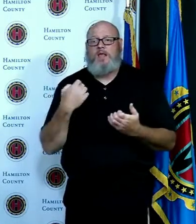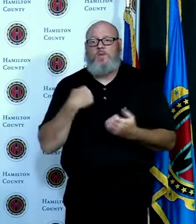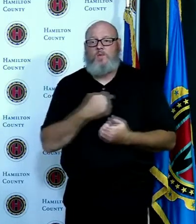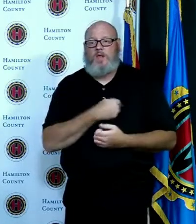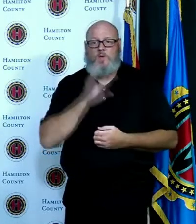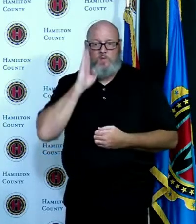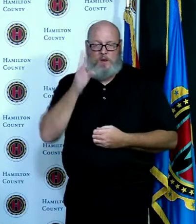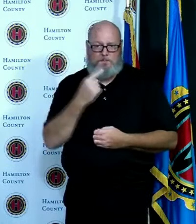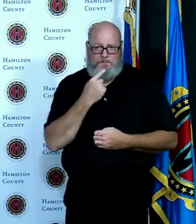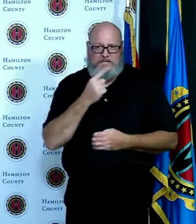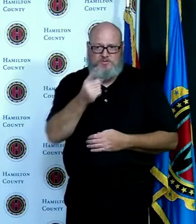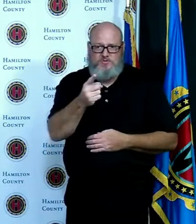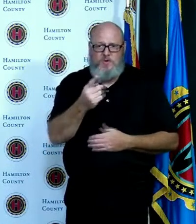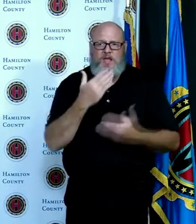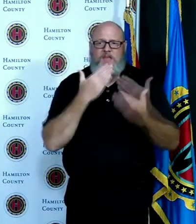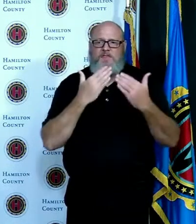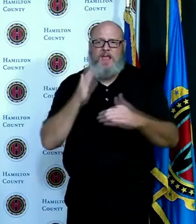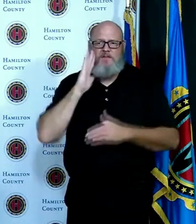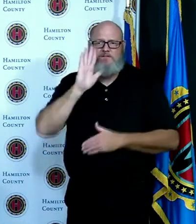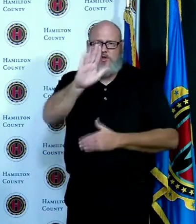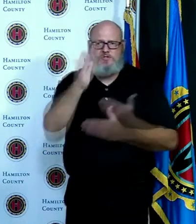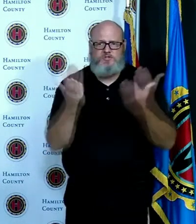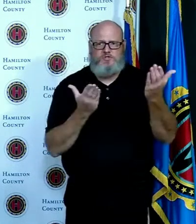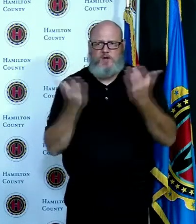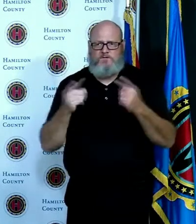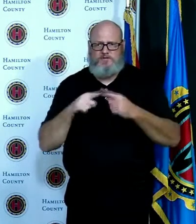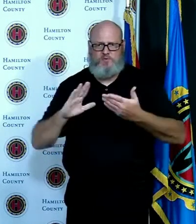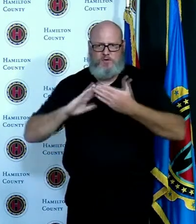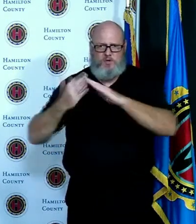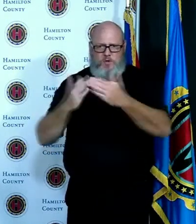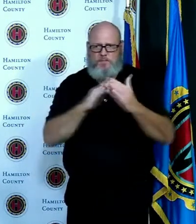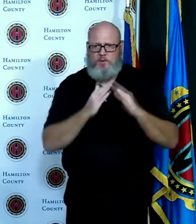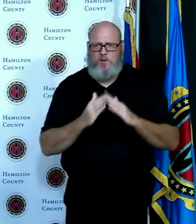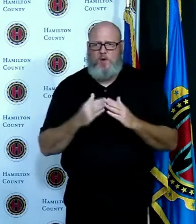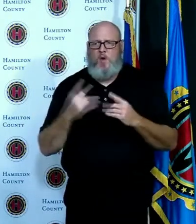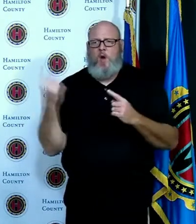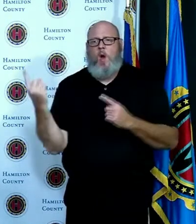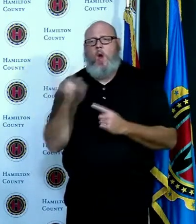this community you've been great to work with you're always fair you're always thoughtful about